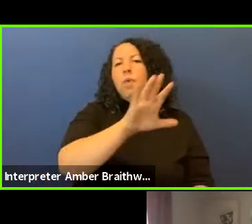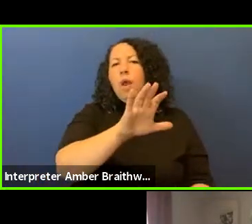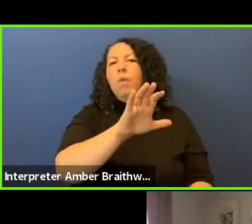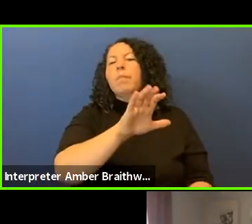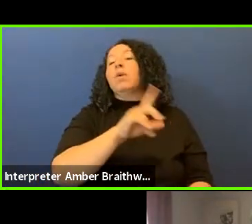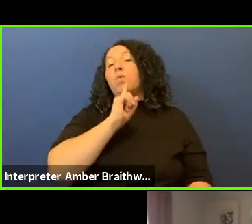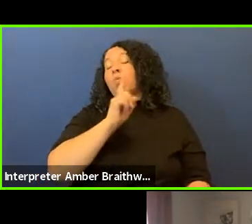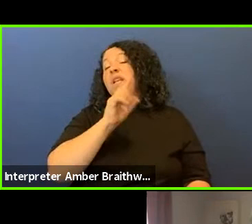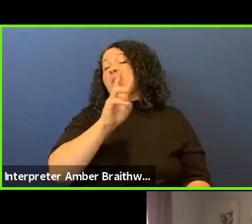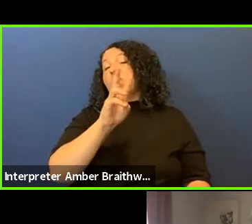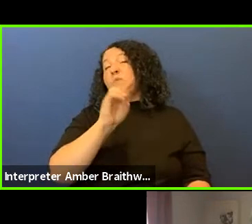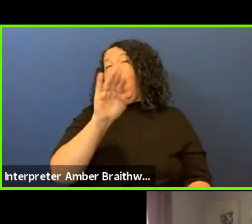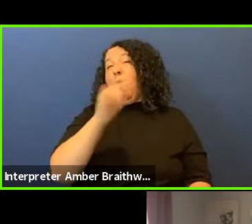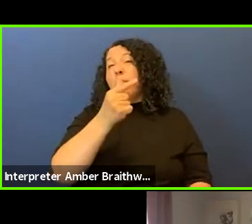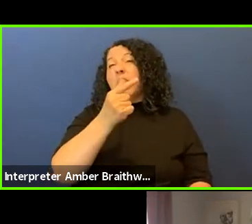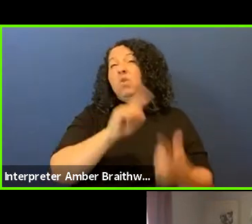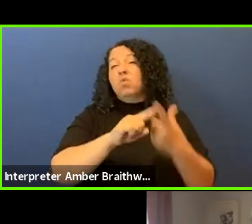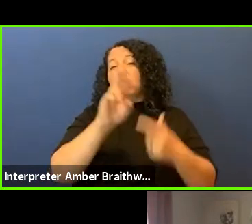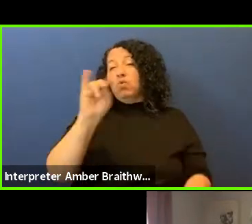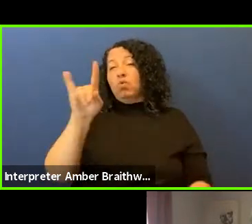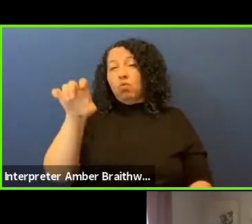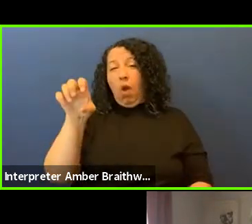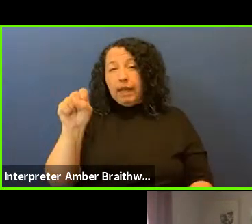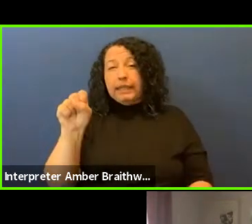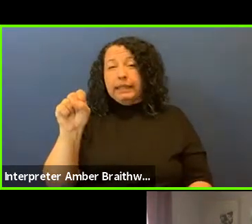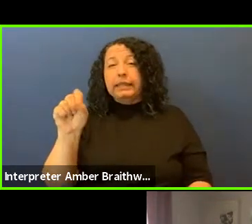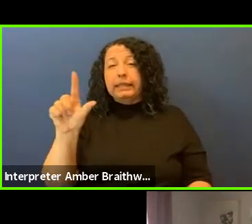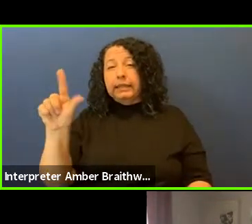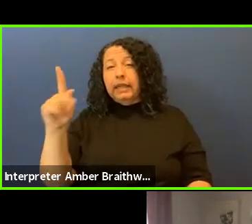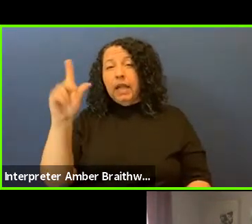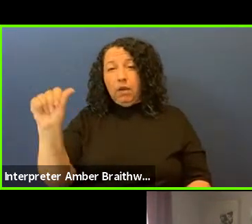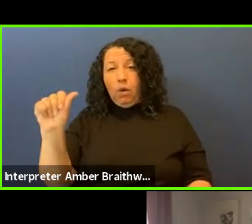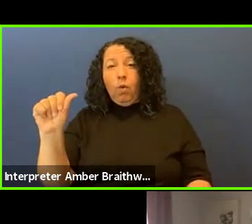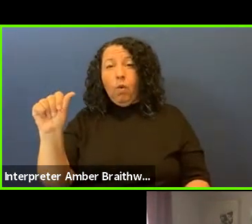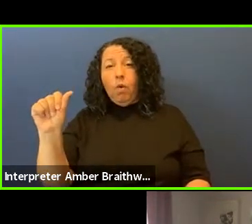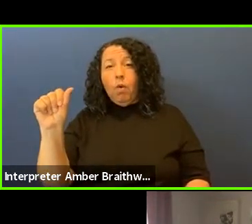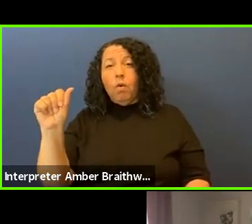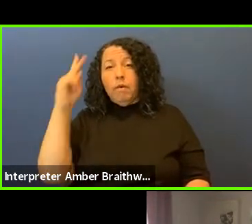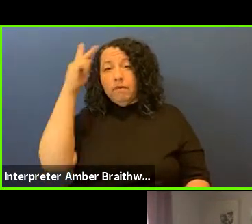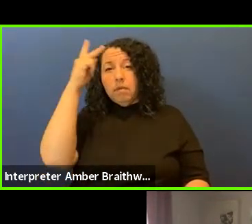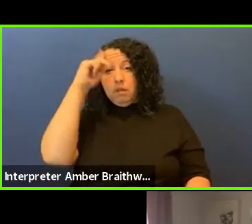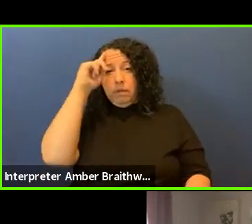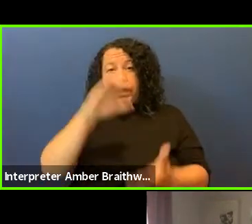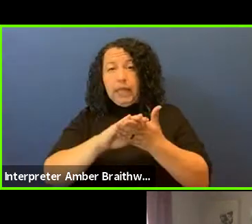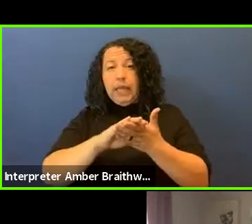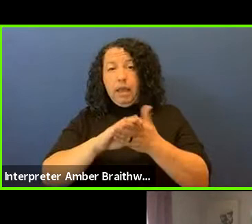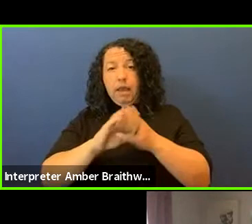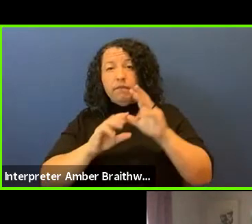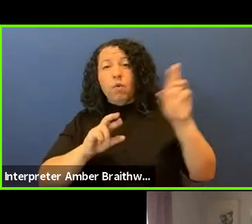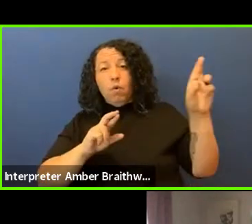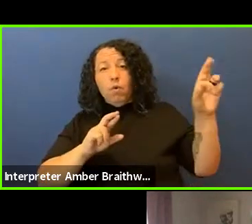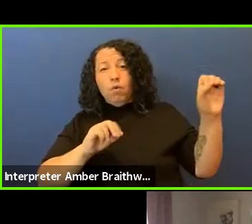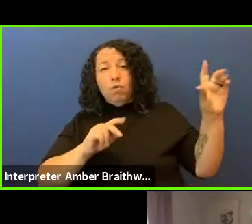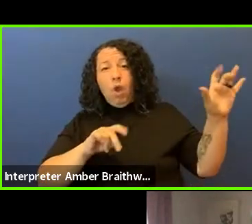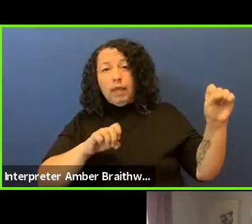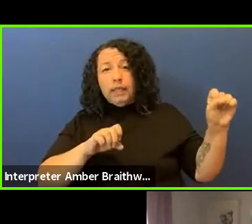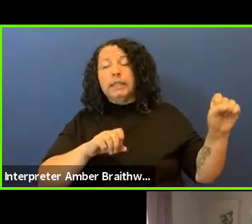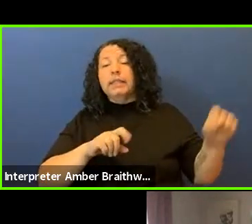in Lakota thought and philosophy, but certainly the 1868 treaty territory